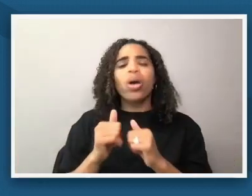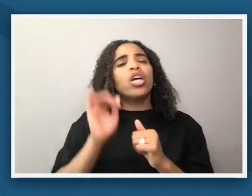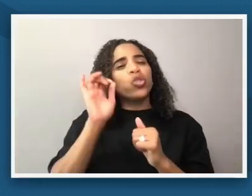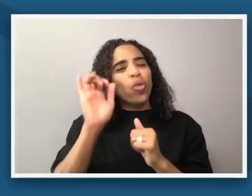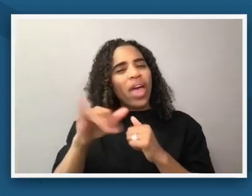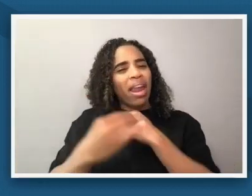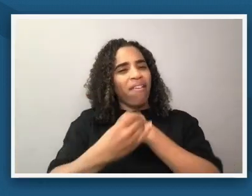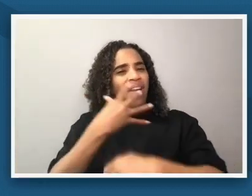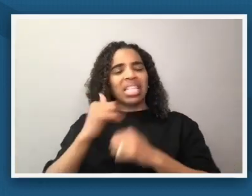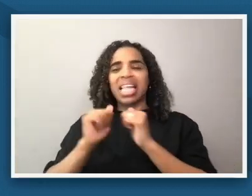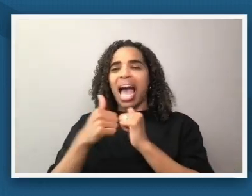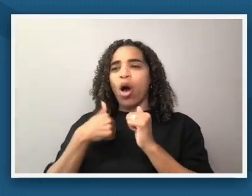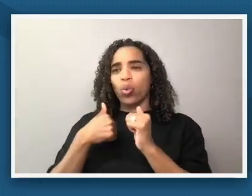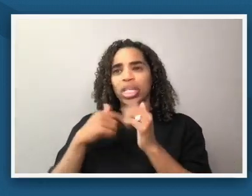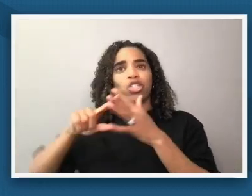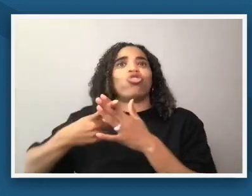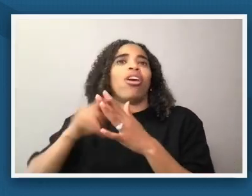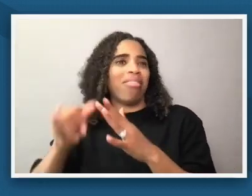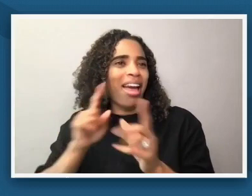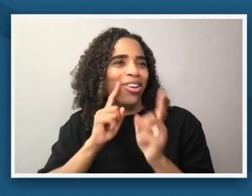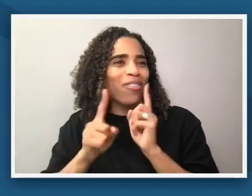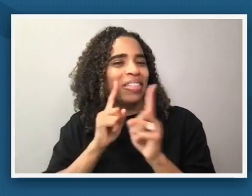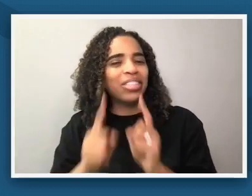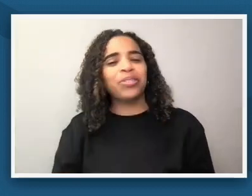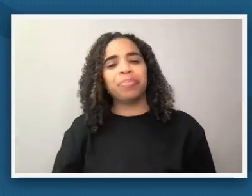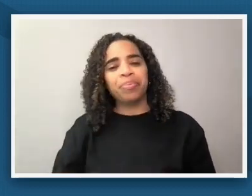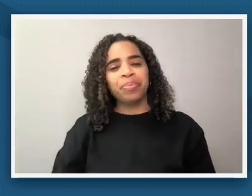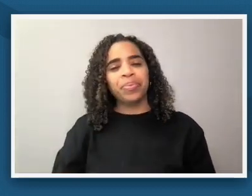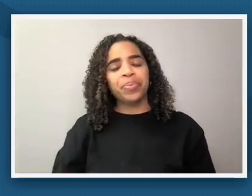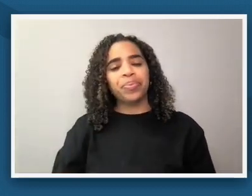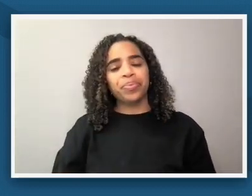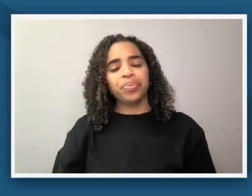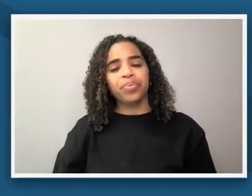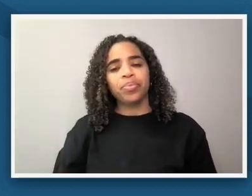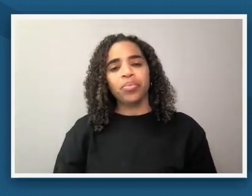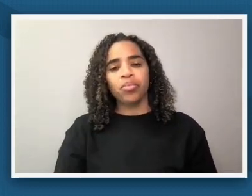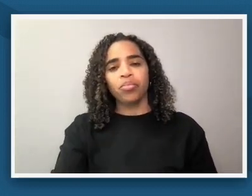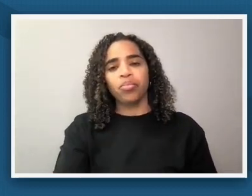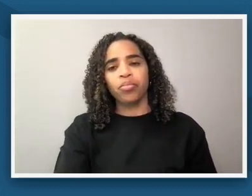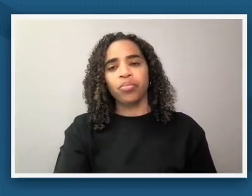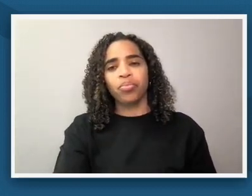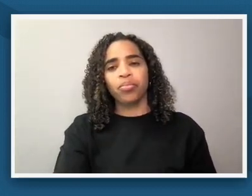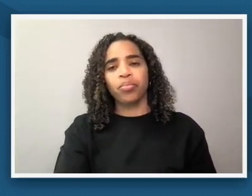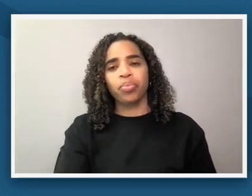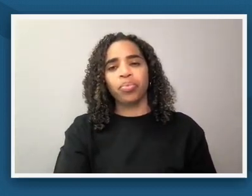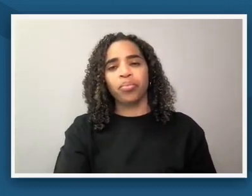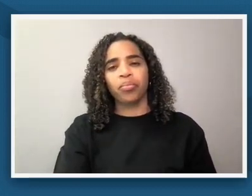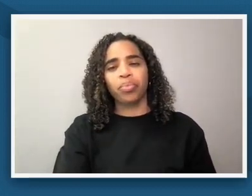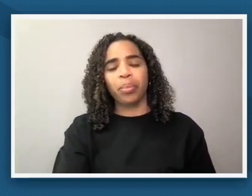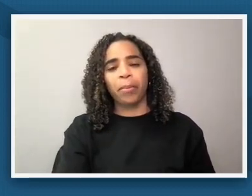the conversation i also think that for educators out